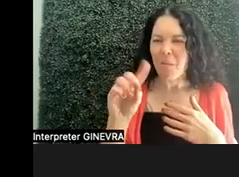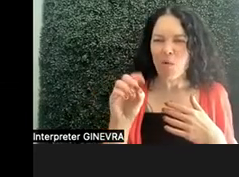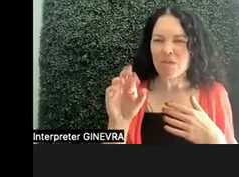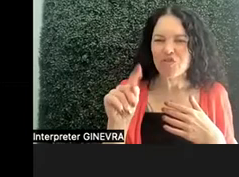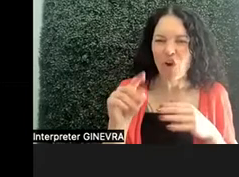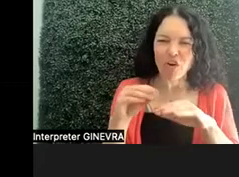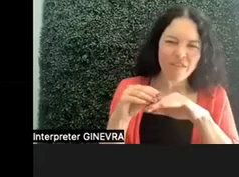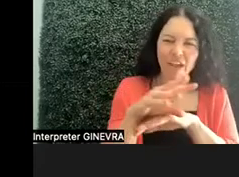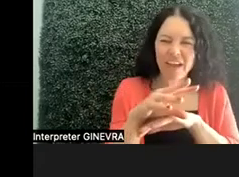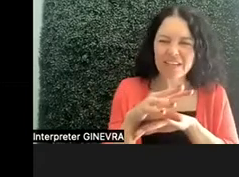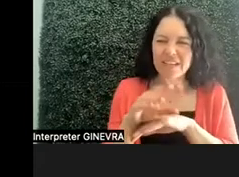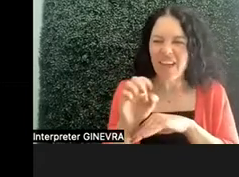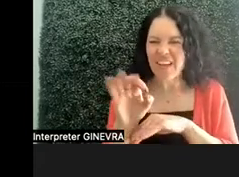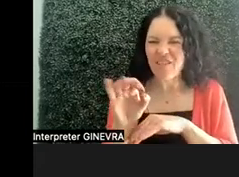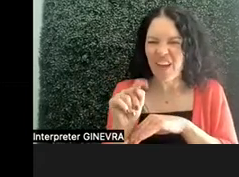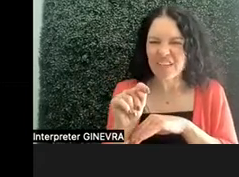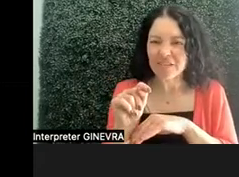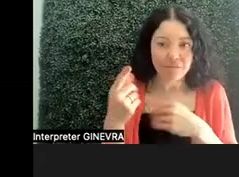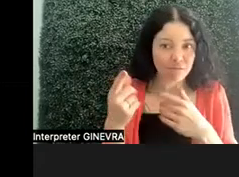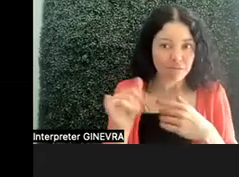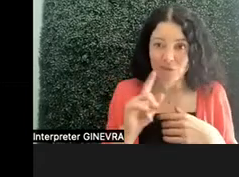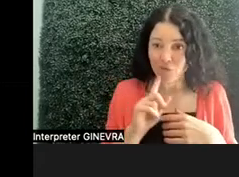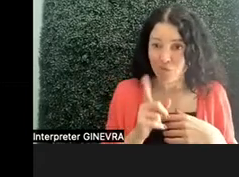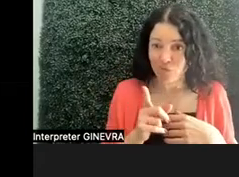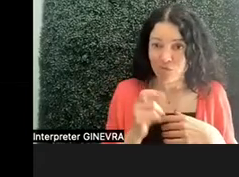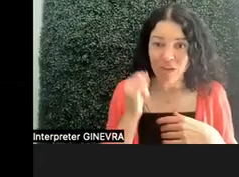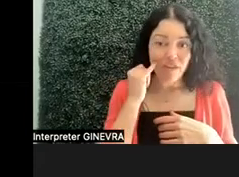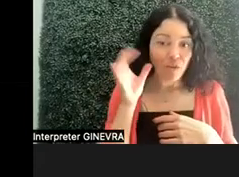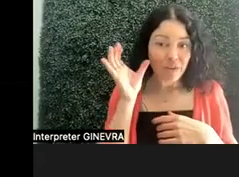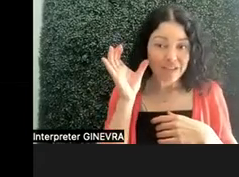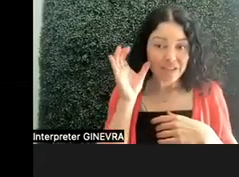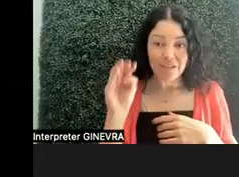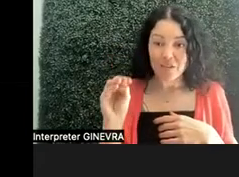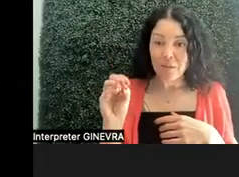And is it actually true that if you listen to the music of Mozart, does it make you smarter.